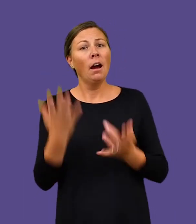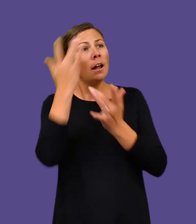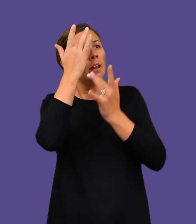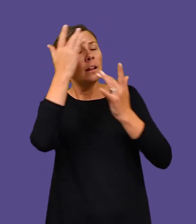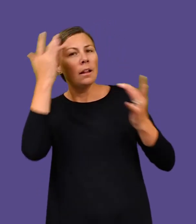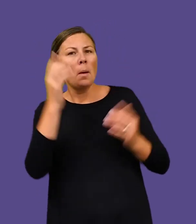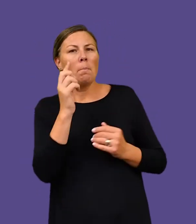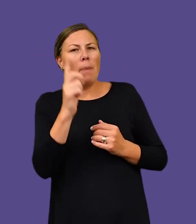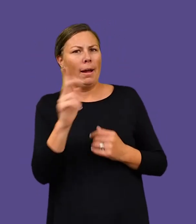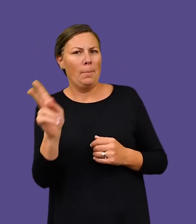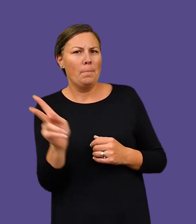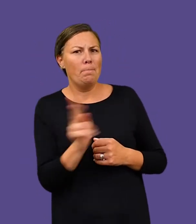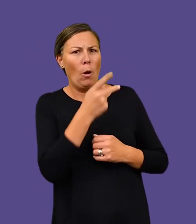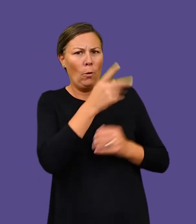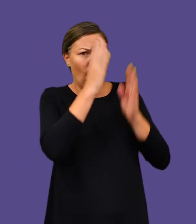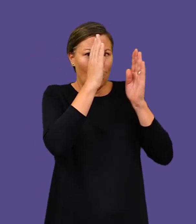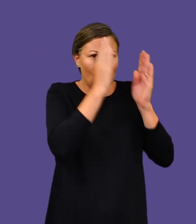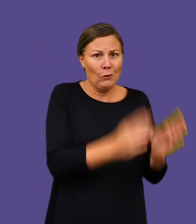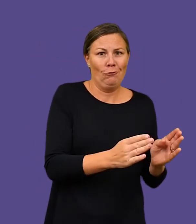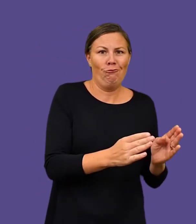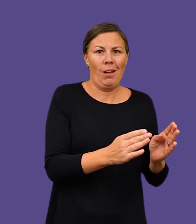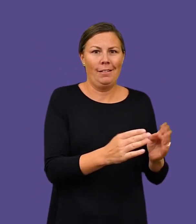Even though it was an informal sitting, there was an underlying concentration for both of us;